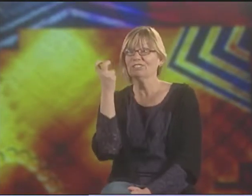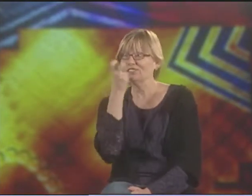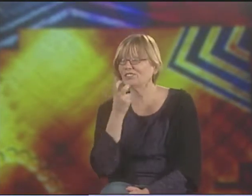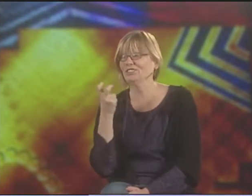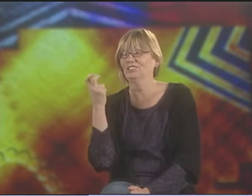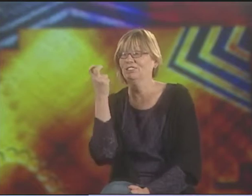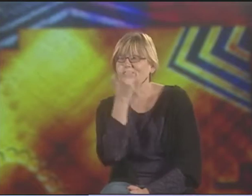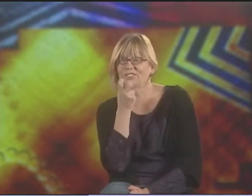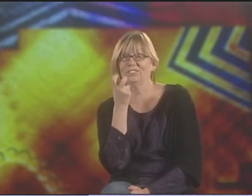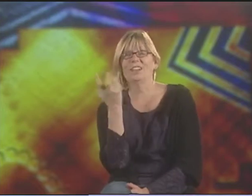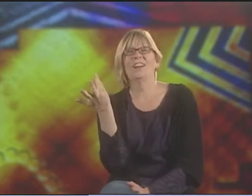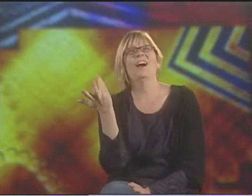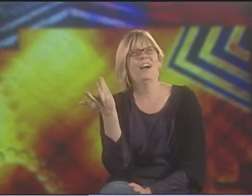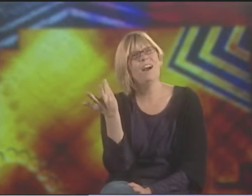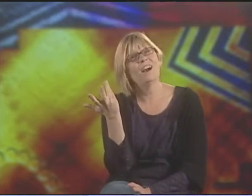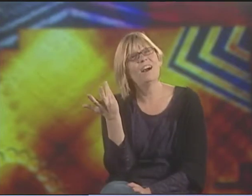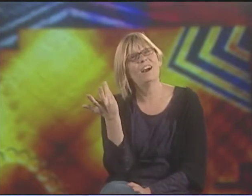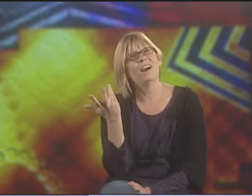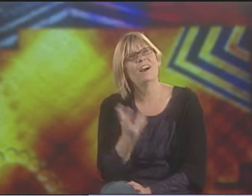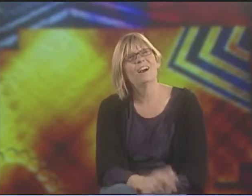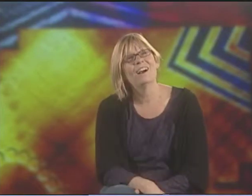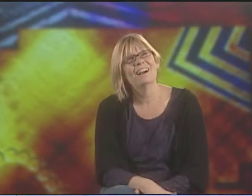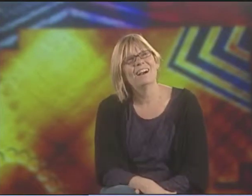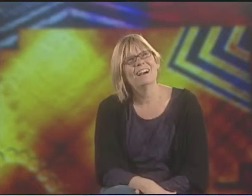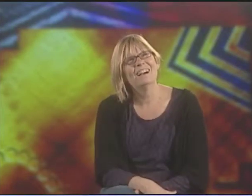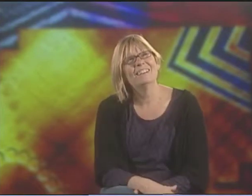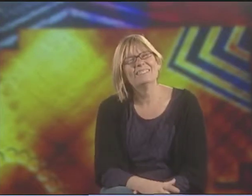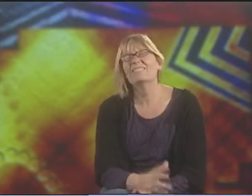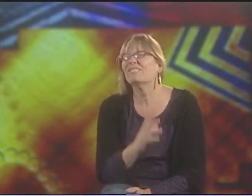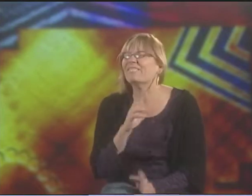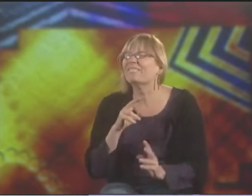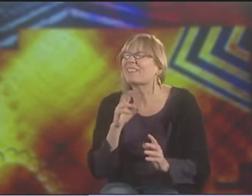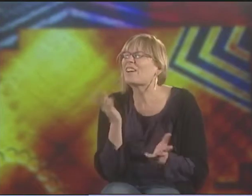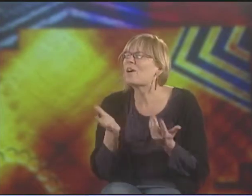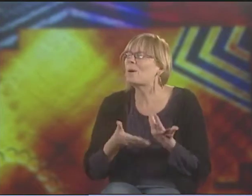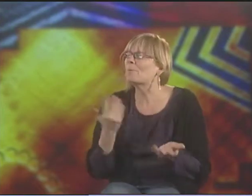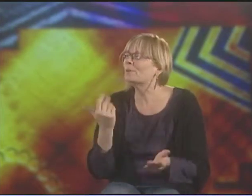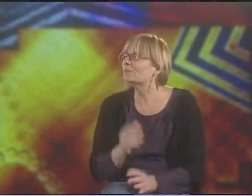AND WHAT SHE'S SAYING WHEN THEY DO THE SPEECH TRAINING IS ACTUALLY S-H-I-T. IT'S SHIT.